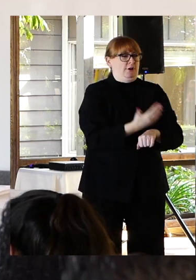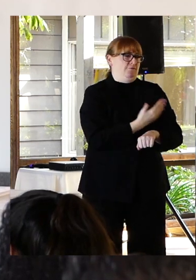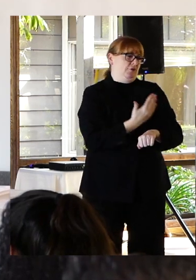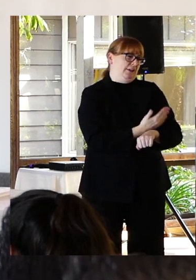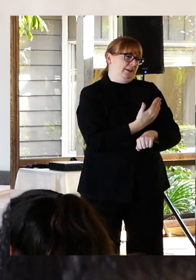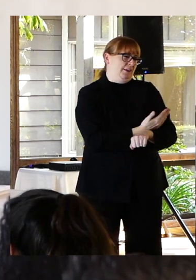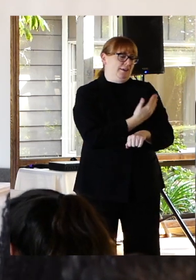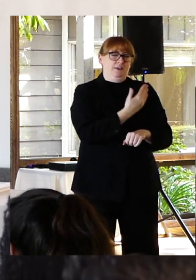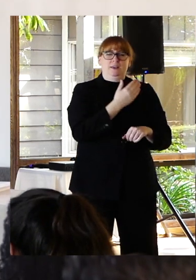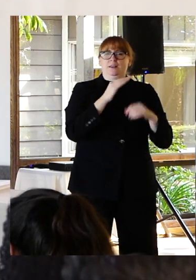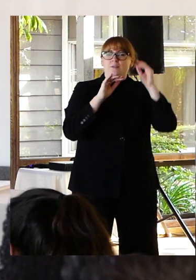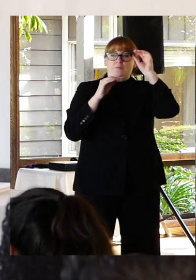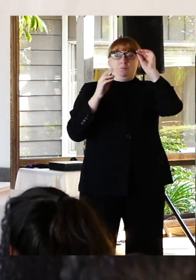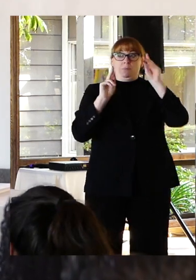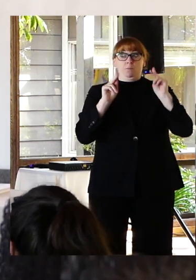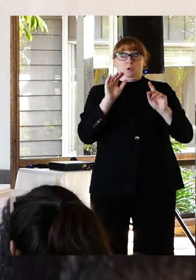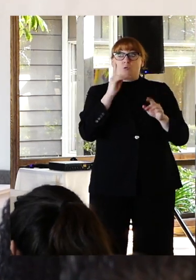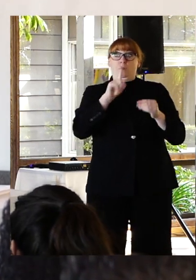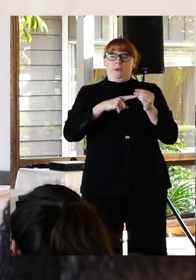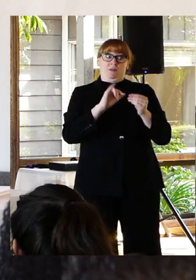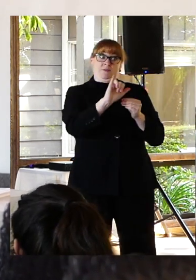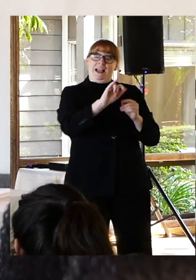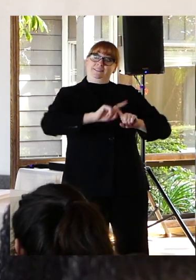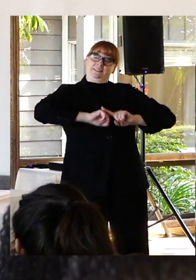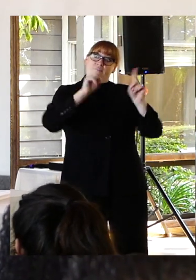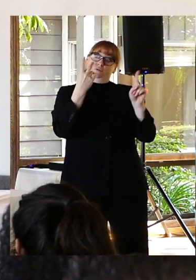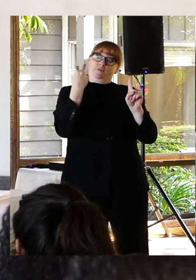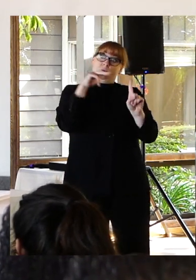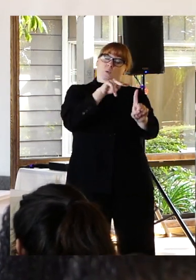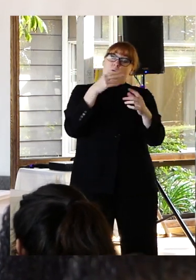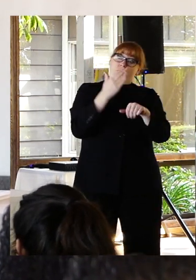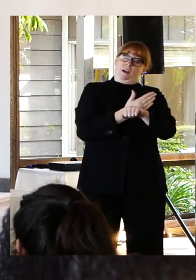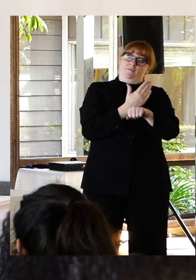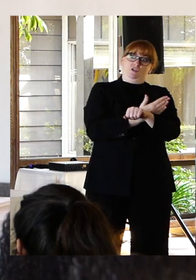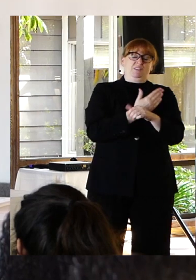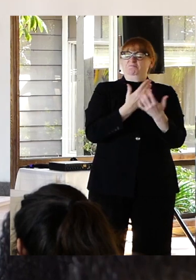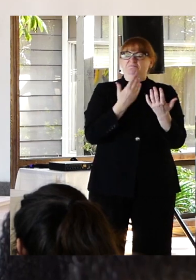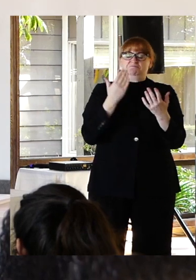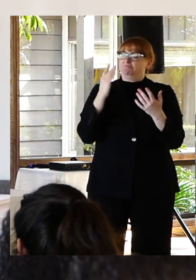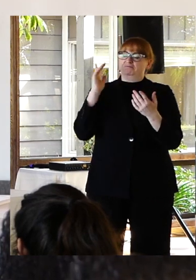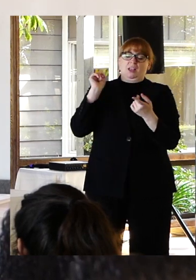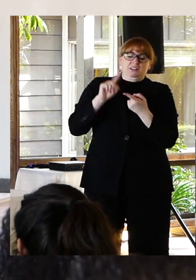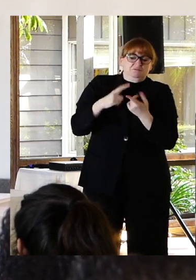about this idea of recovery until fairly recently and when I did it